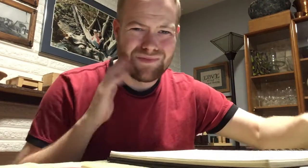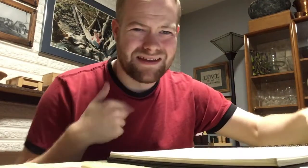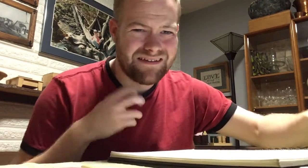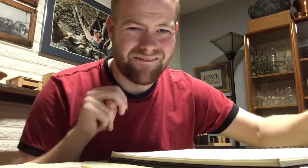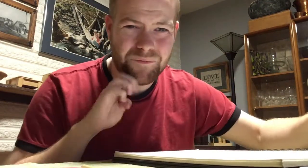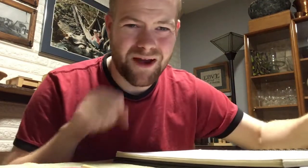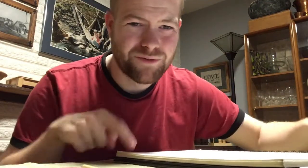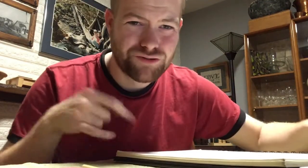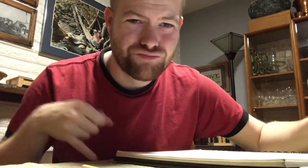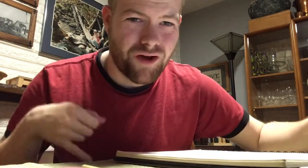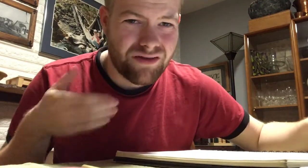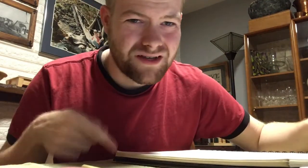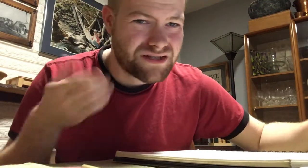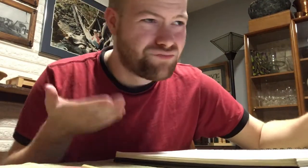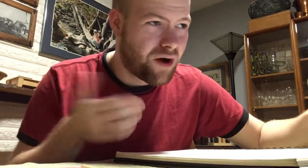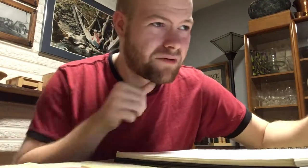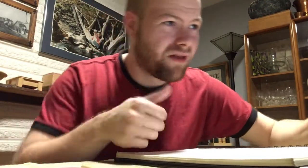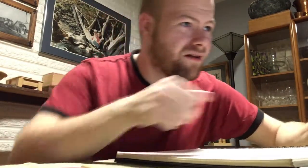Will I even be able to draw this? Probably not.